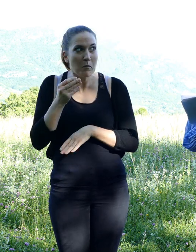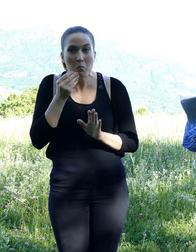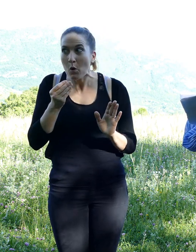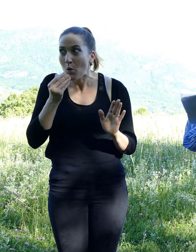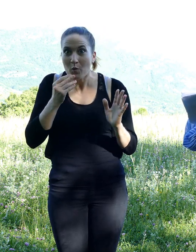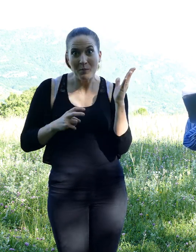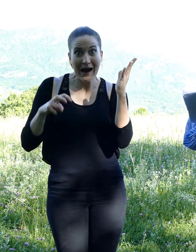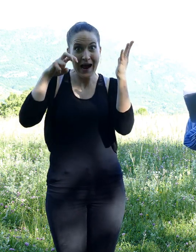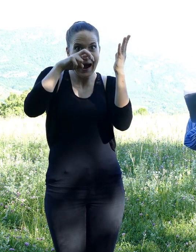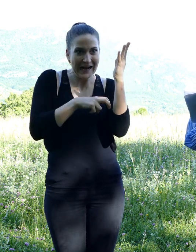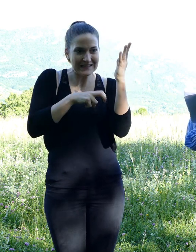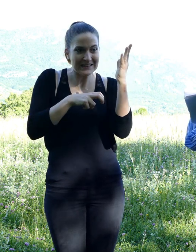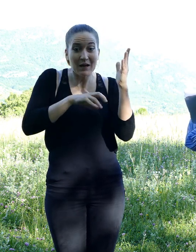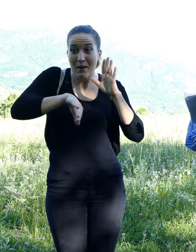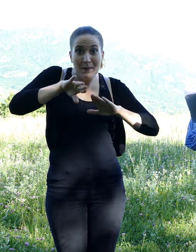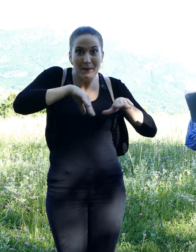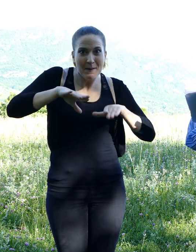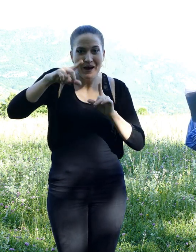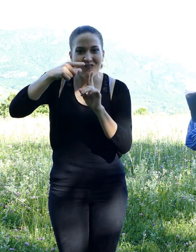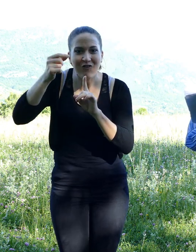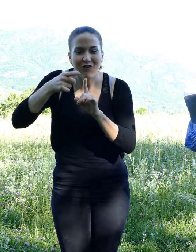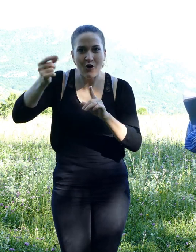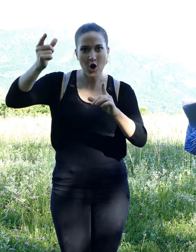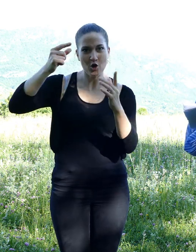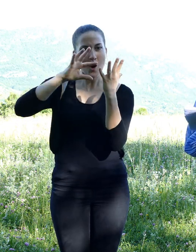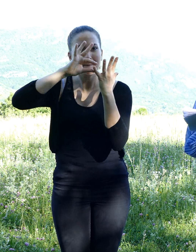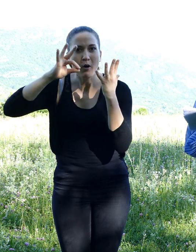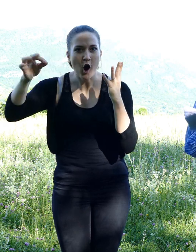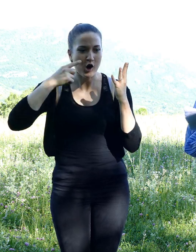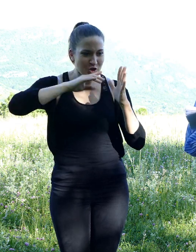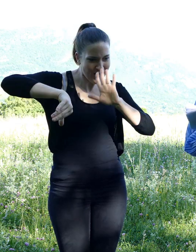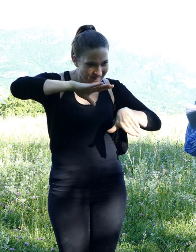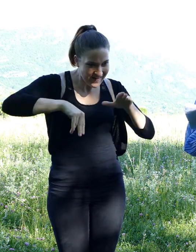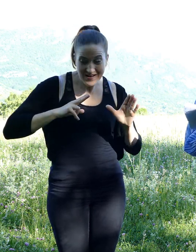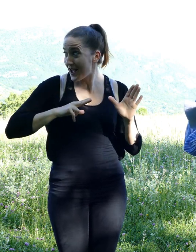He swept off the leaves and sticks around the trunk and jumped inside.